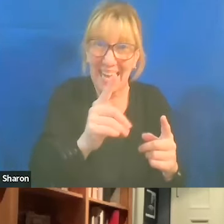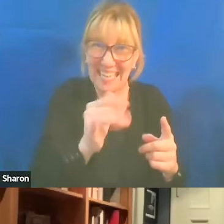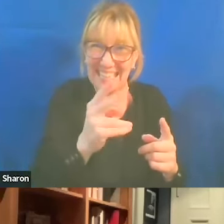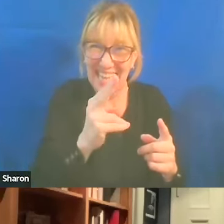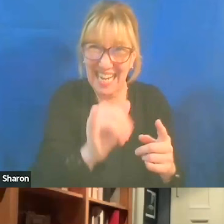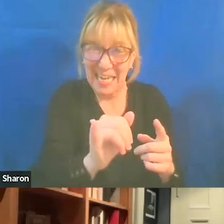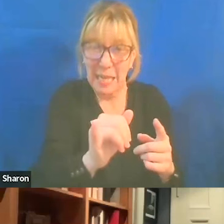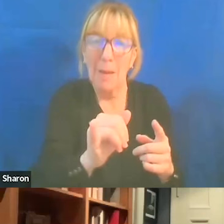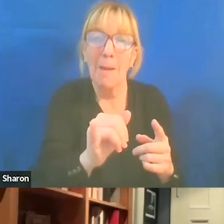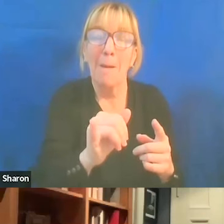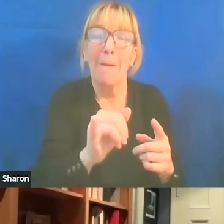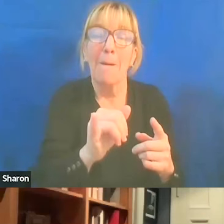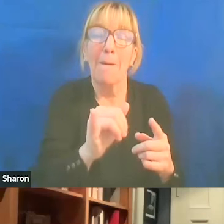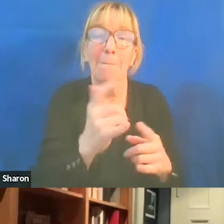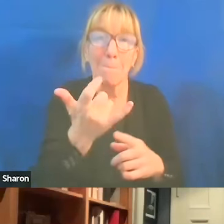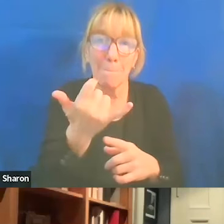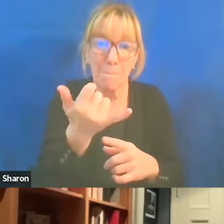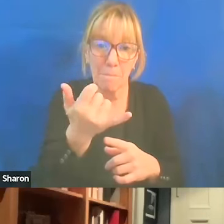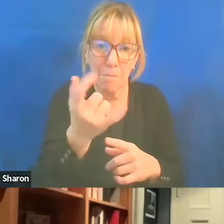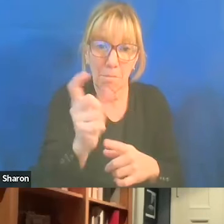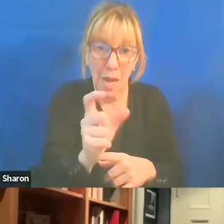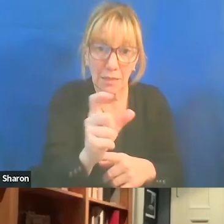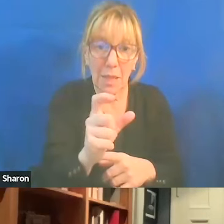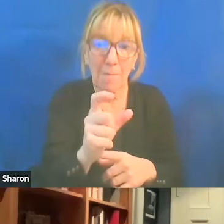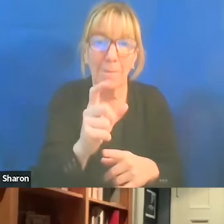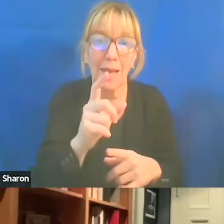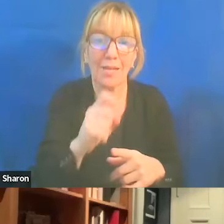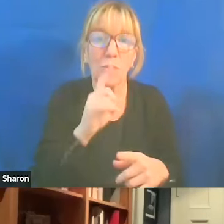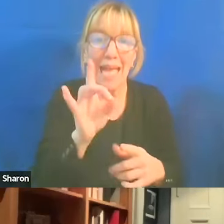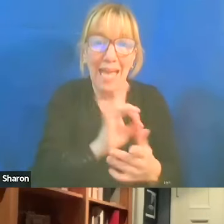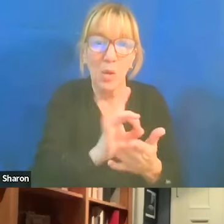representing David Ben-Gurion. And when I talked to the student about it,